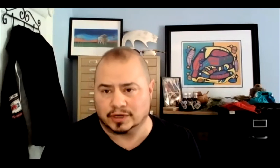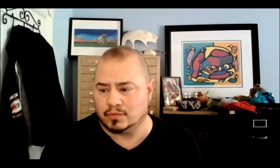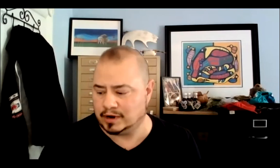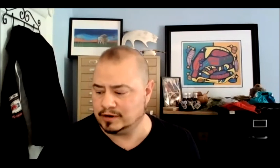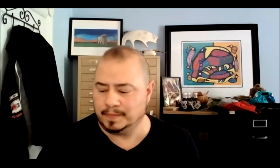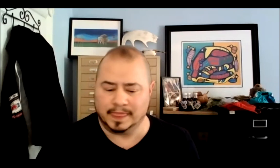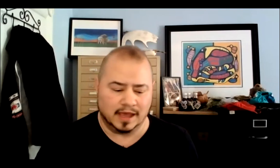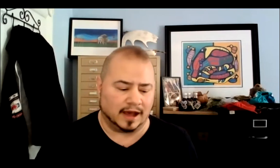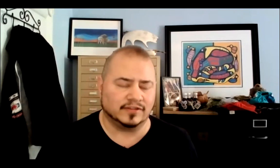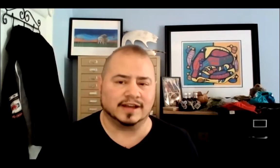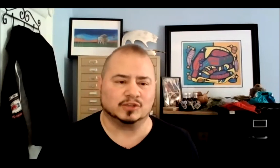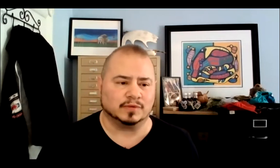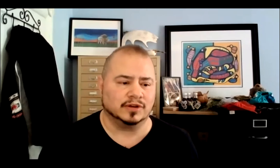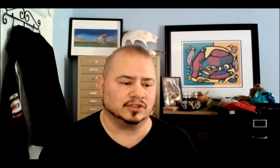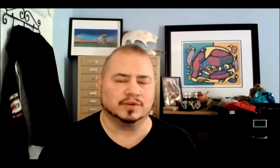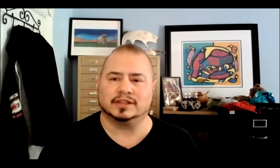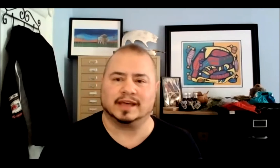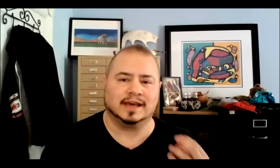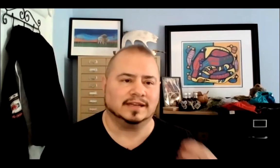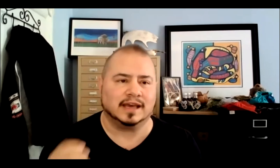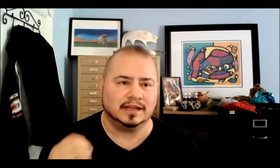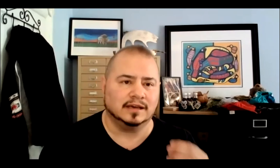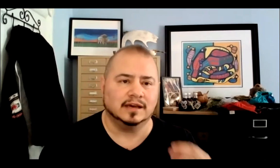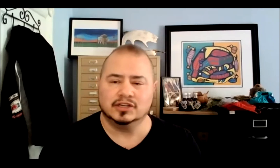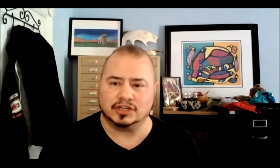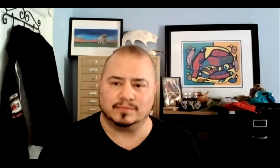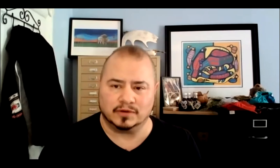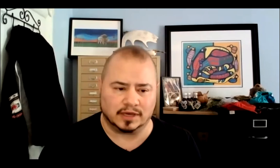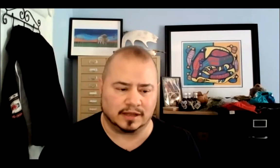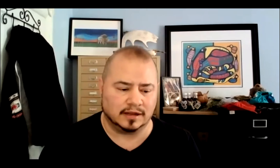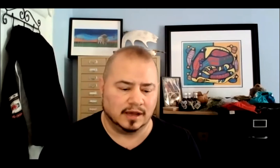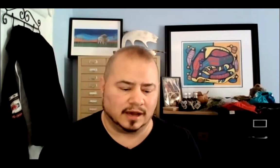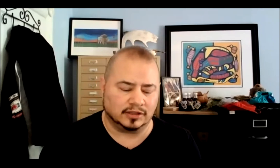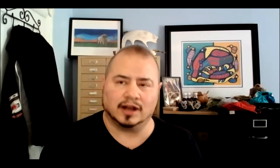drink water, have that experience with the land in any shape you can. I talked